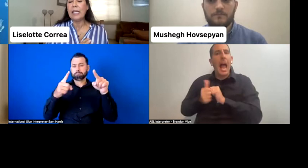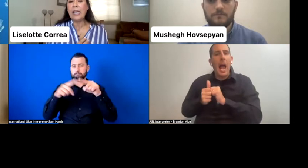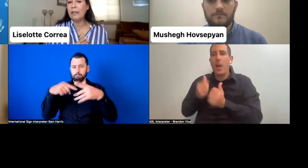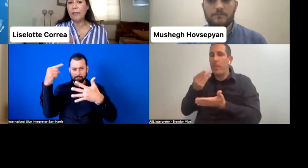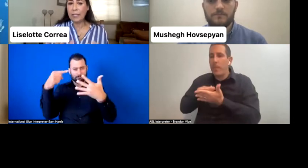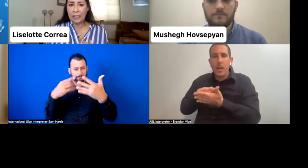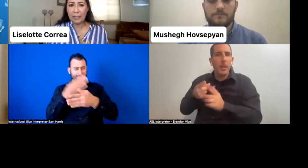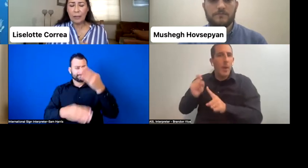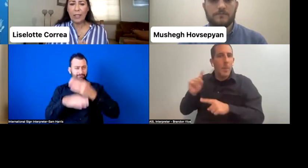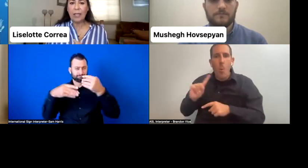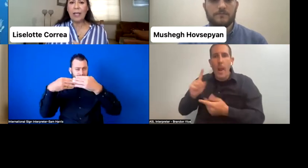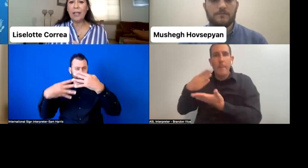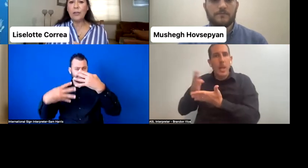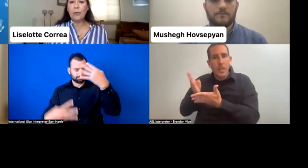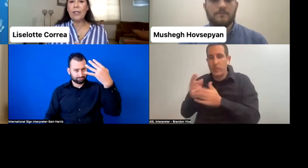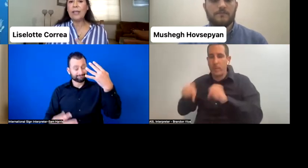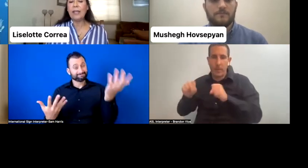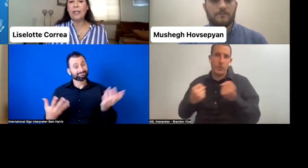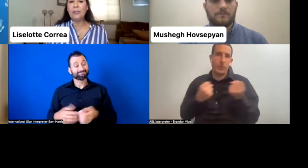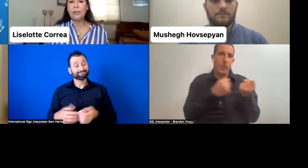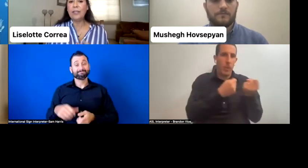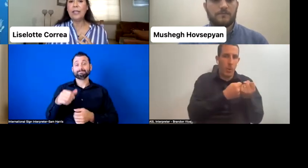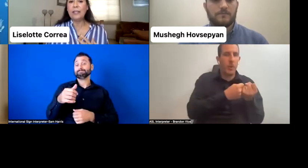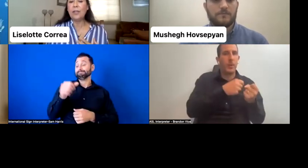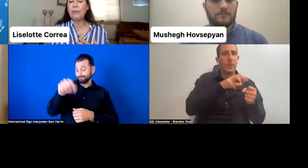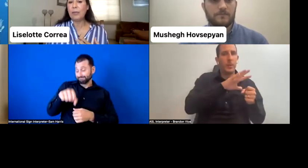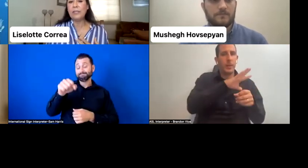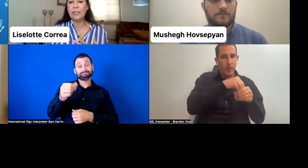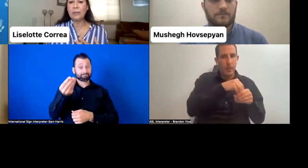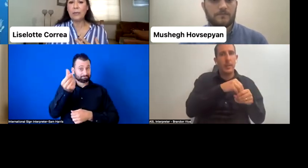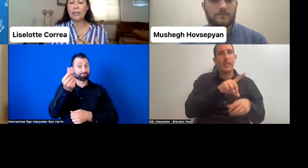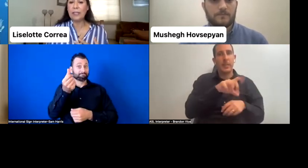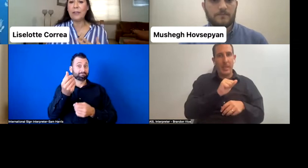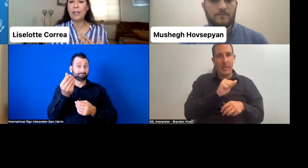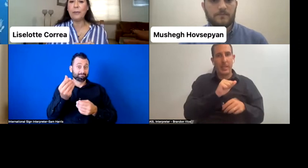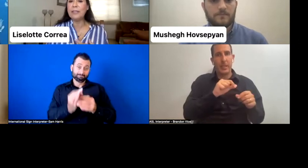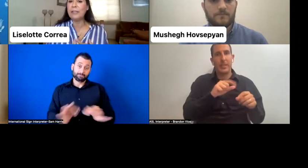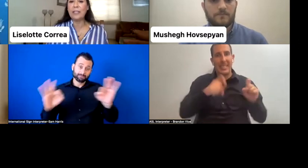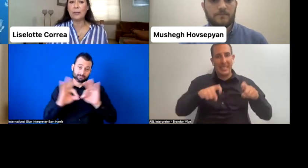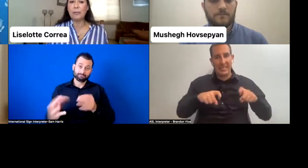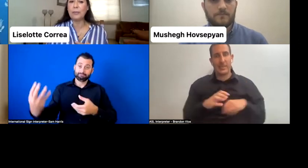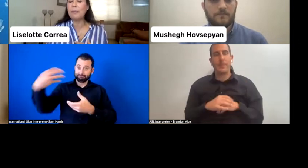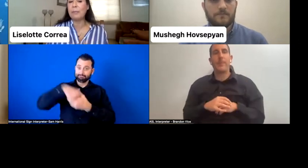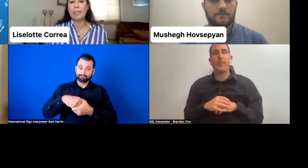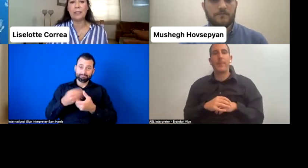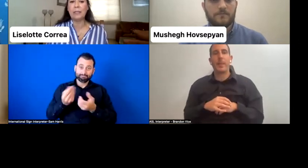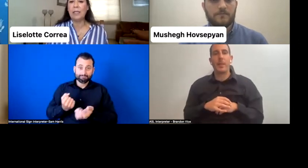And finally, during the electoral process, as already said, affirmative action was being implemented.